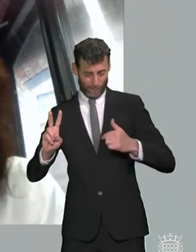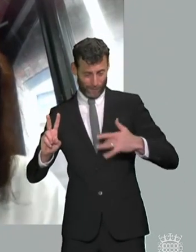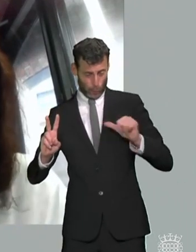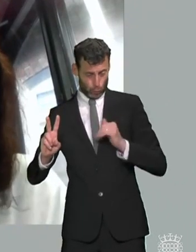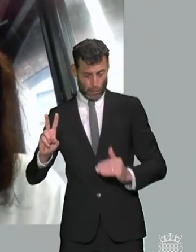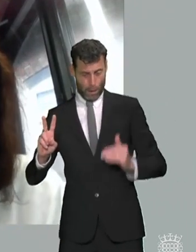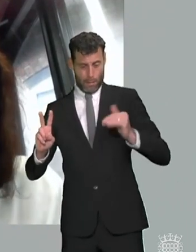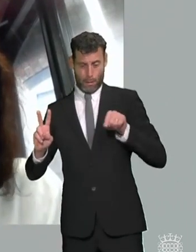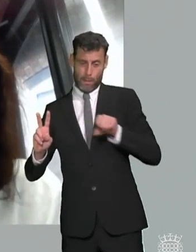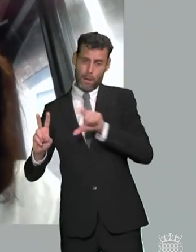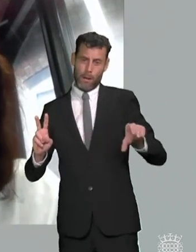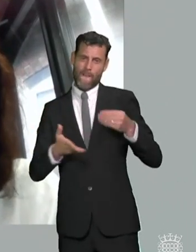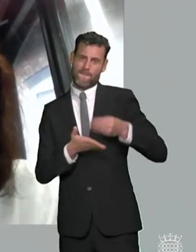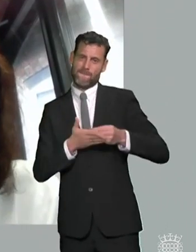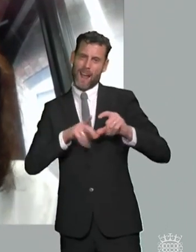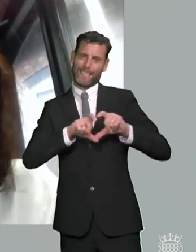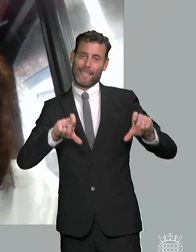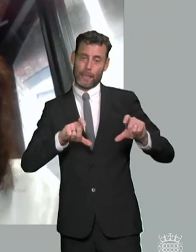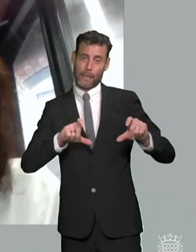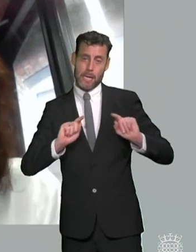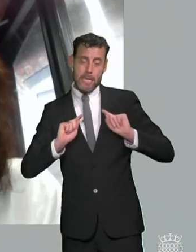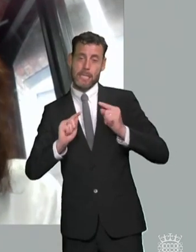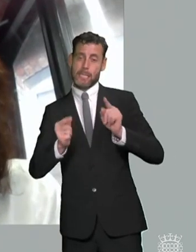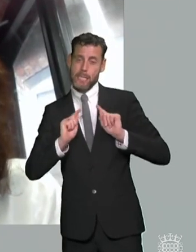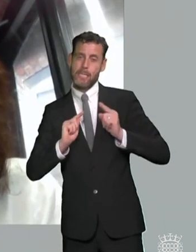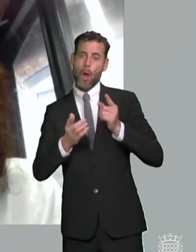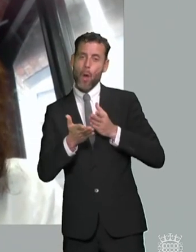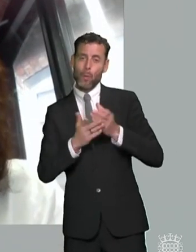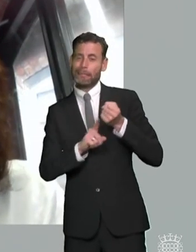bans aren't applied individually to their child and their child's individualized needs